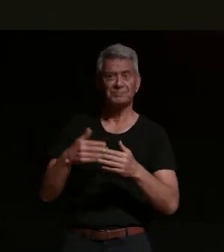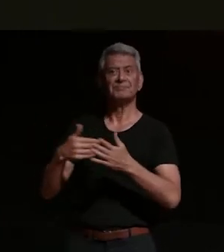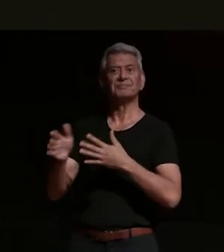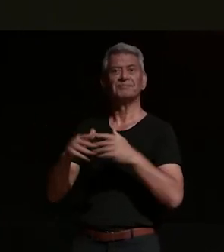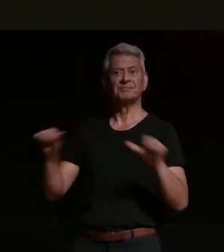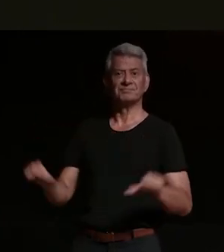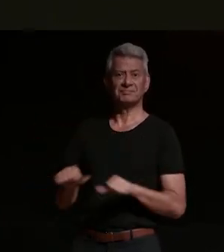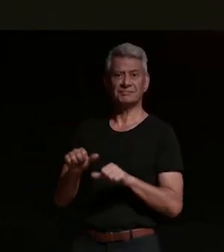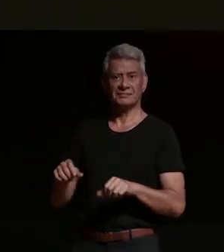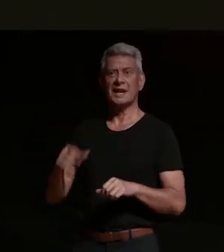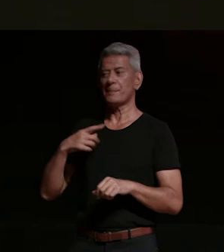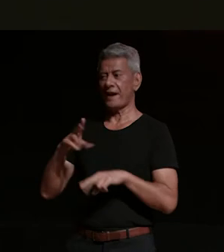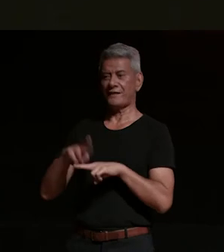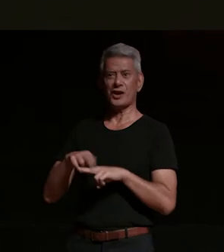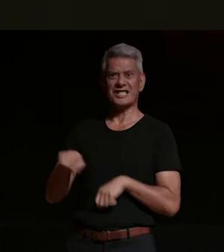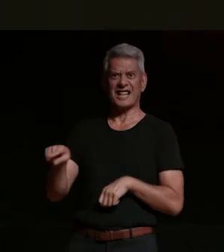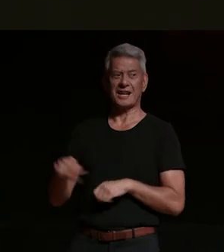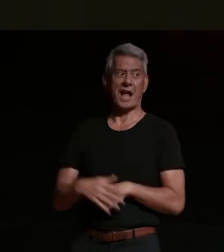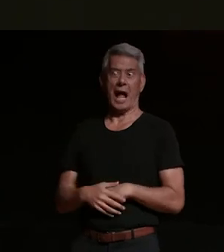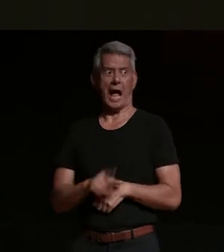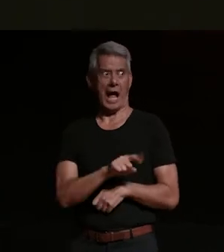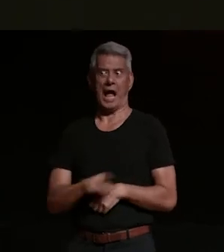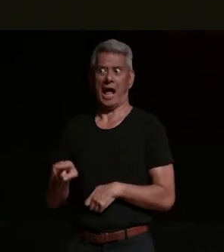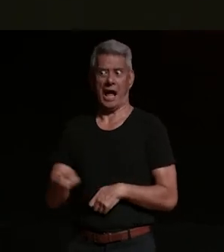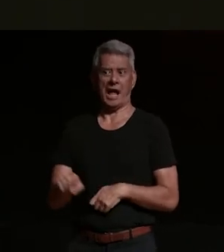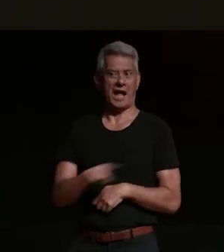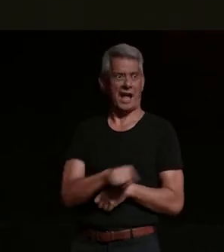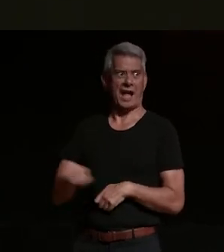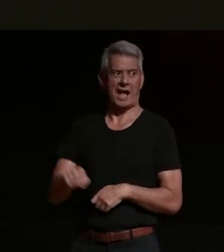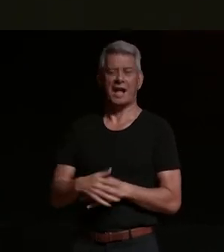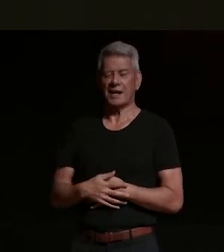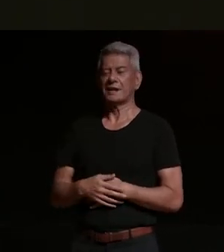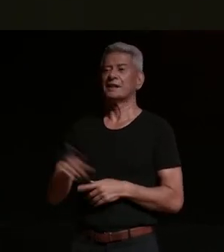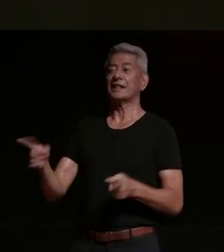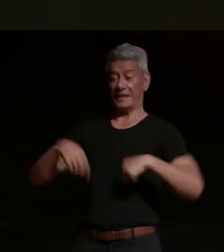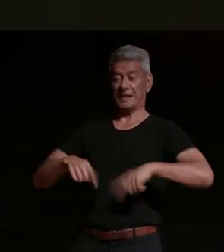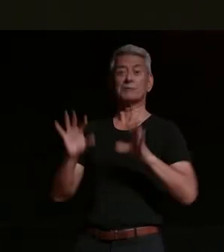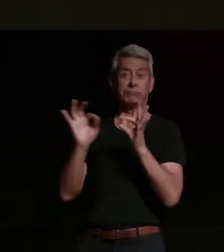so we'll talk to you later jordan and um brisbane-based marriage celebrant trivia host